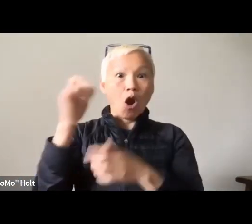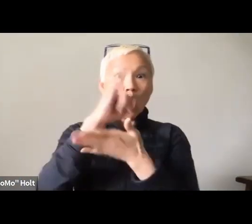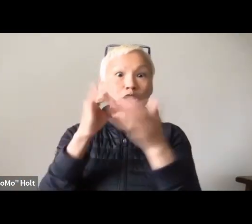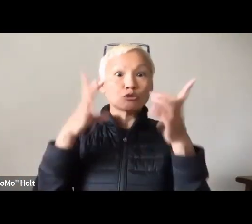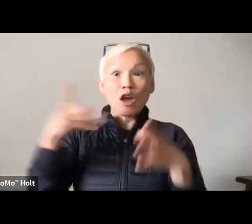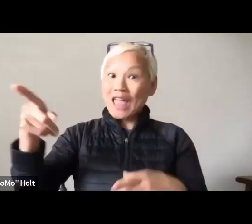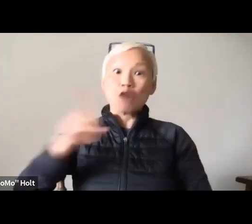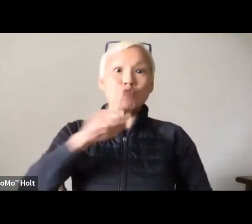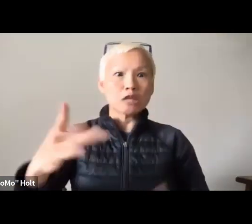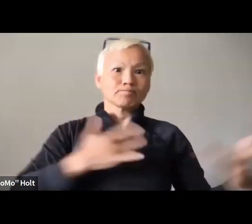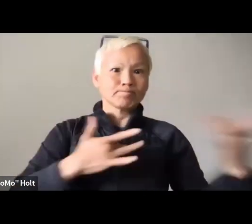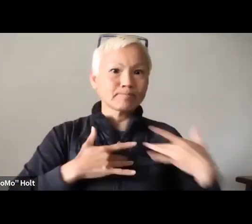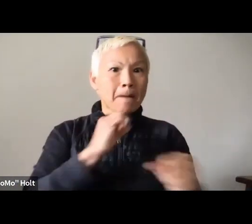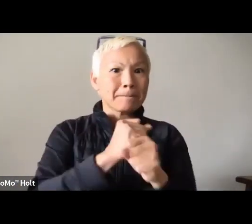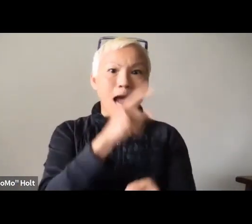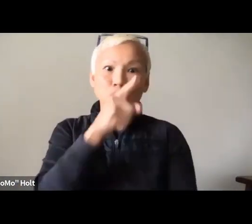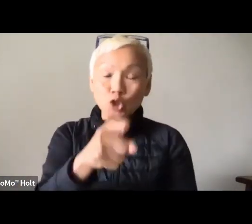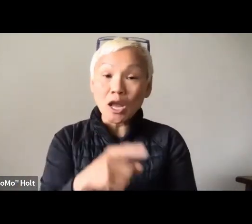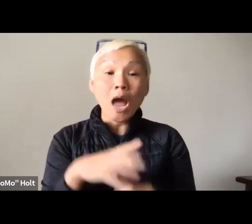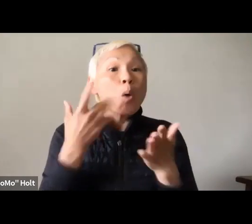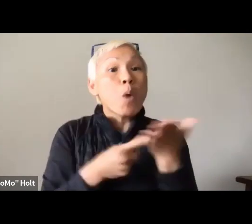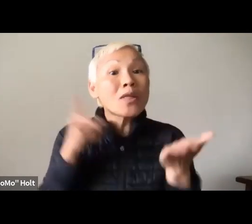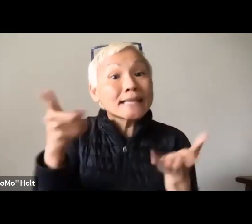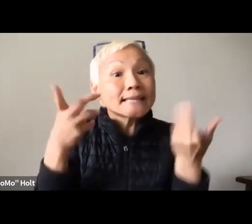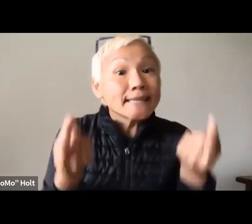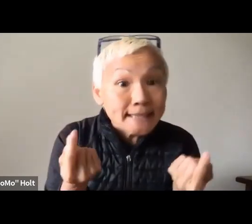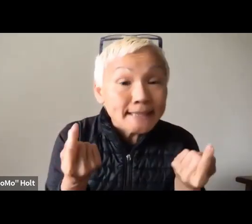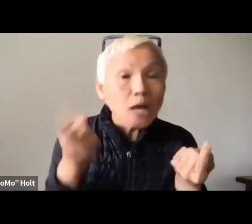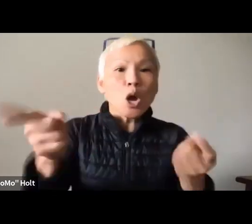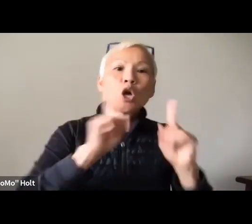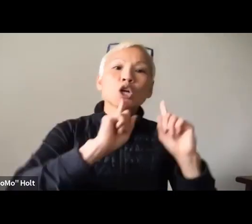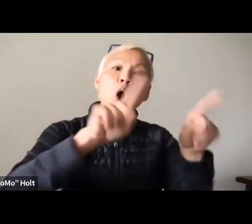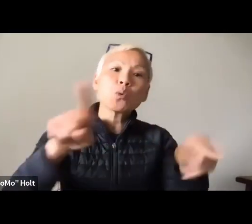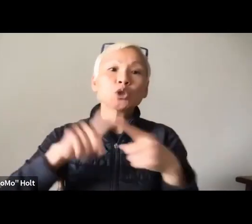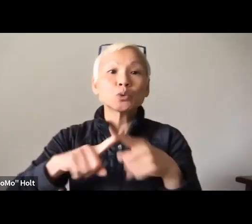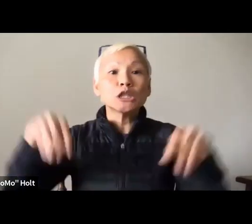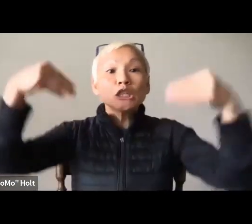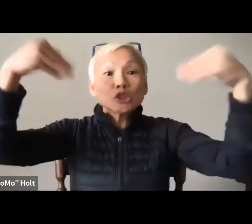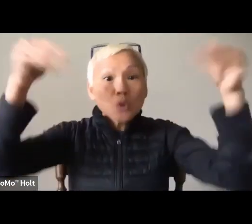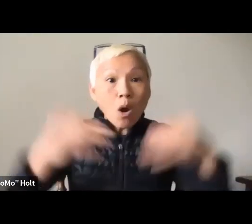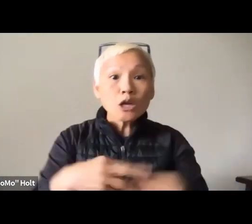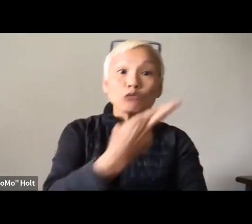I think that's a primary issue for the artistic director. They're very worried about that.